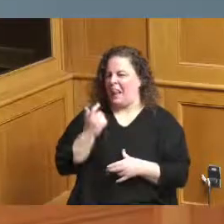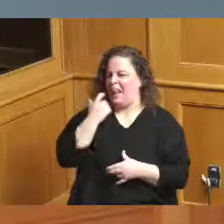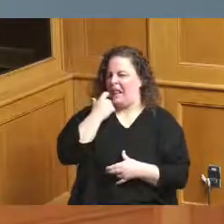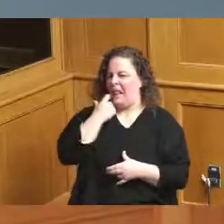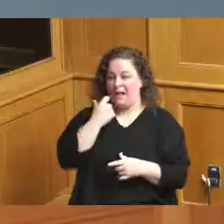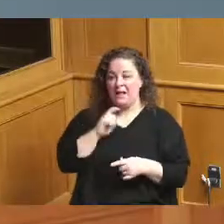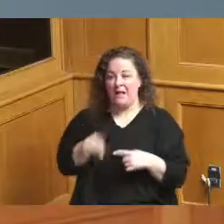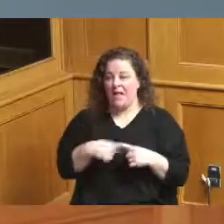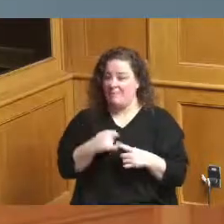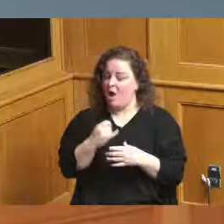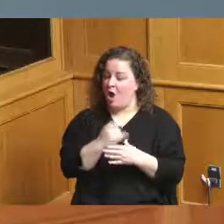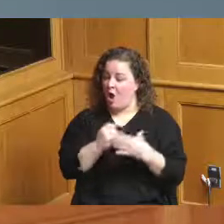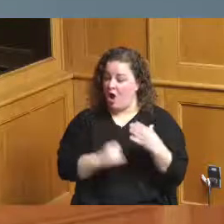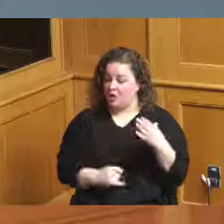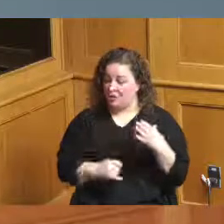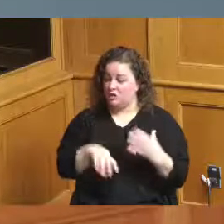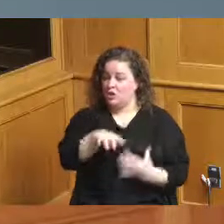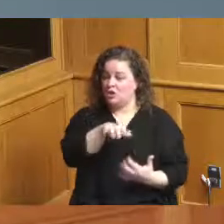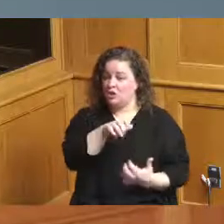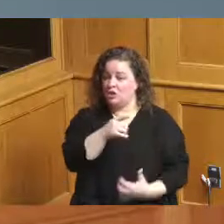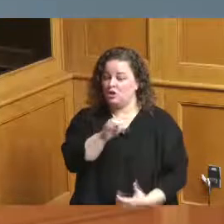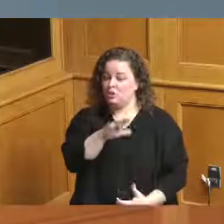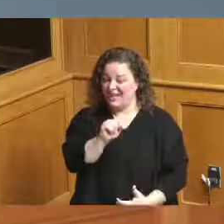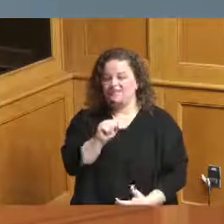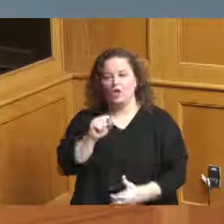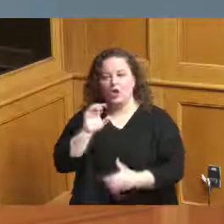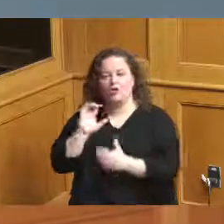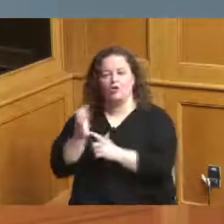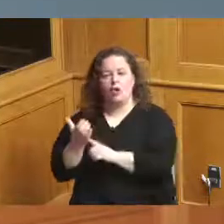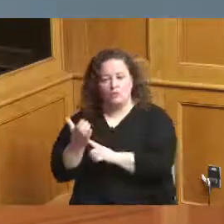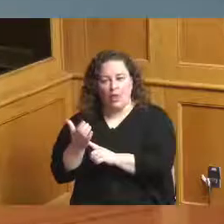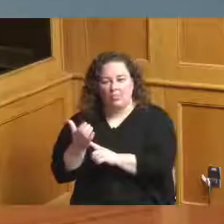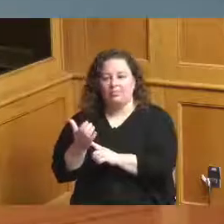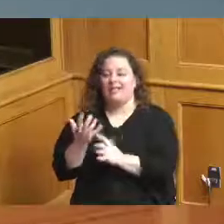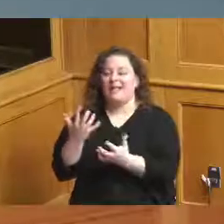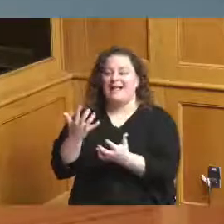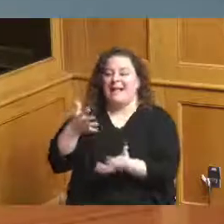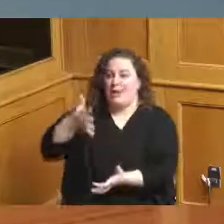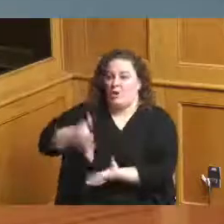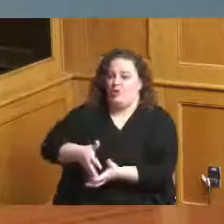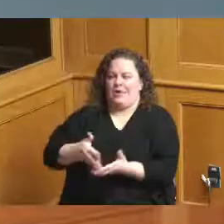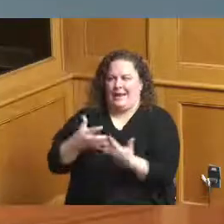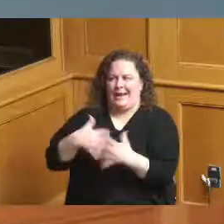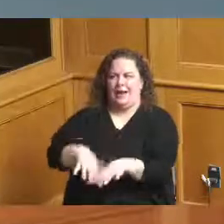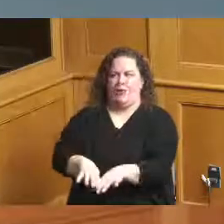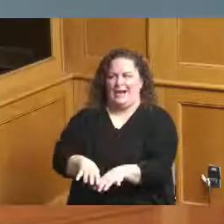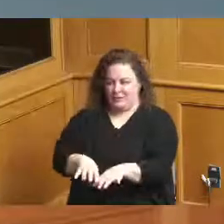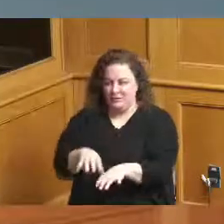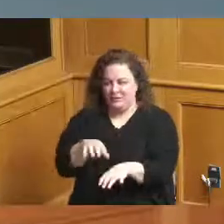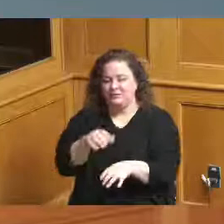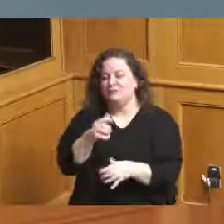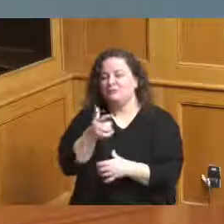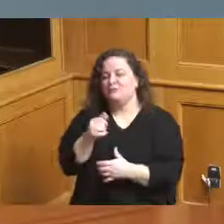cultural organizations grant that's coming up it's our second round of for the arts and cultural